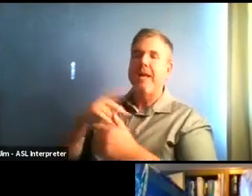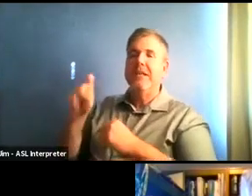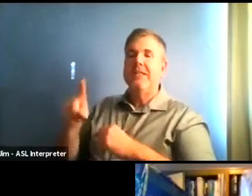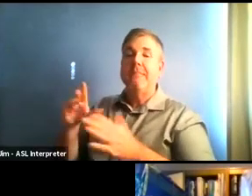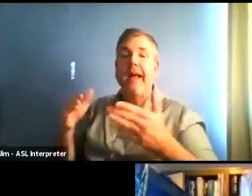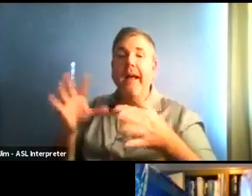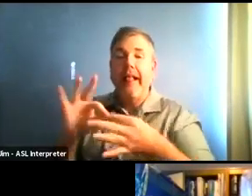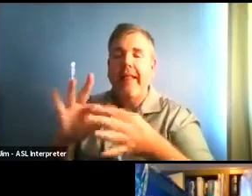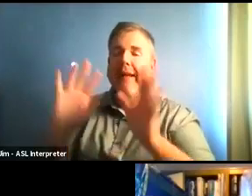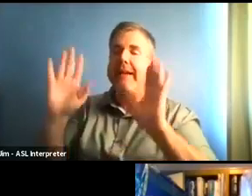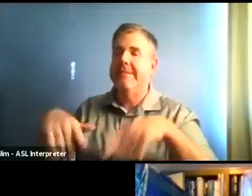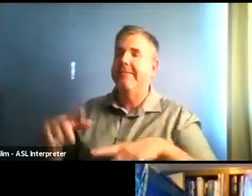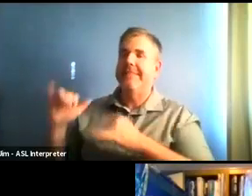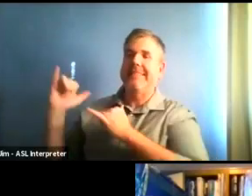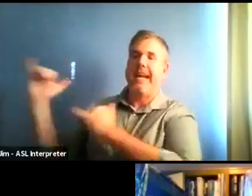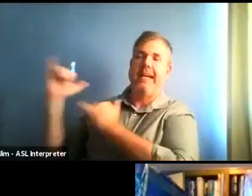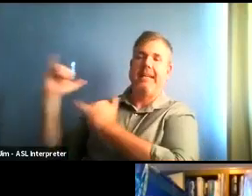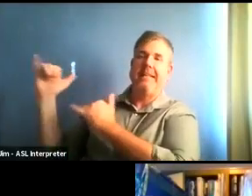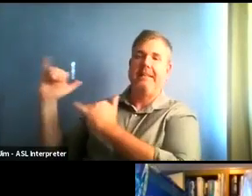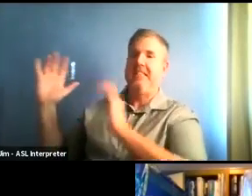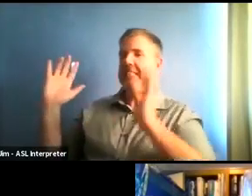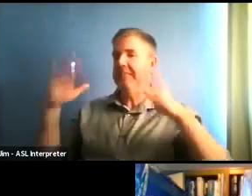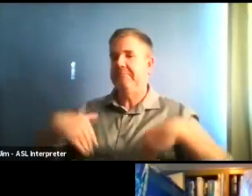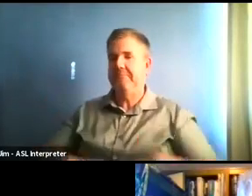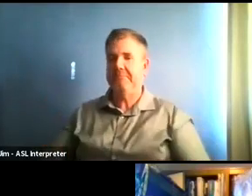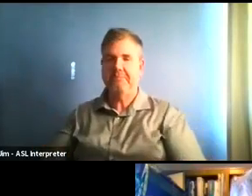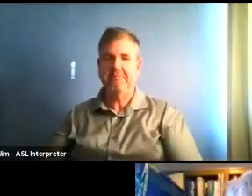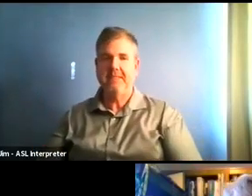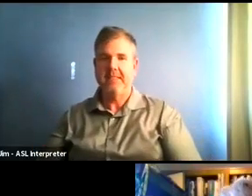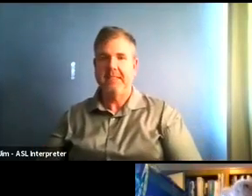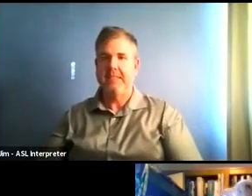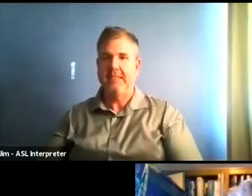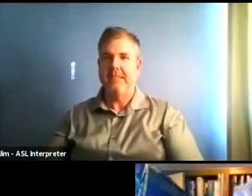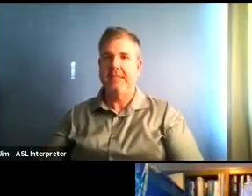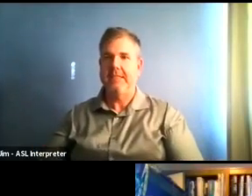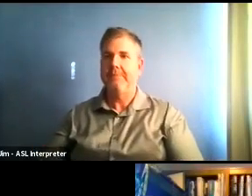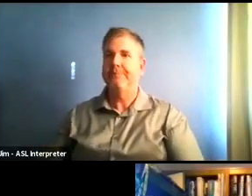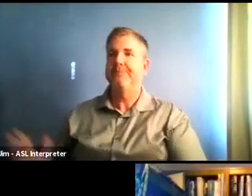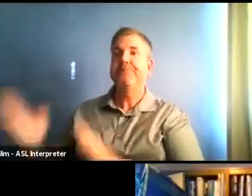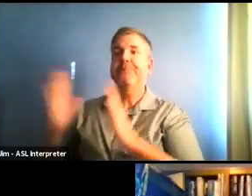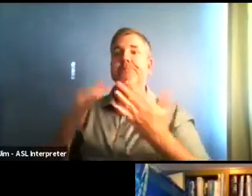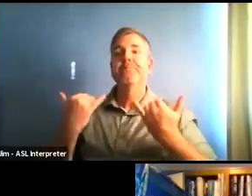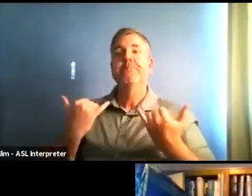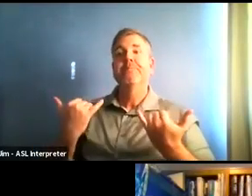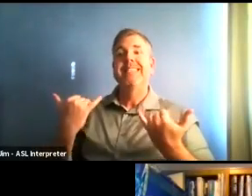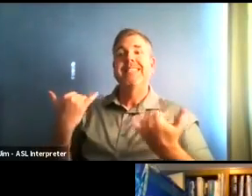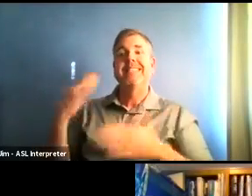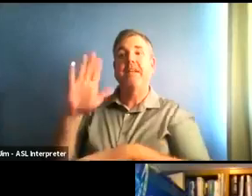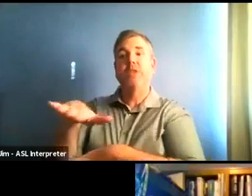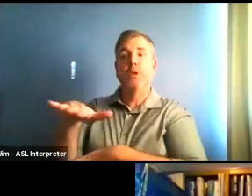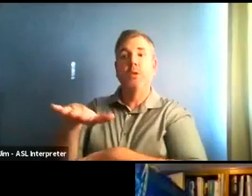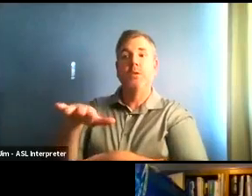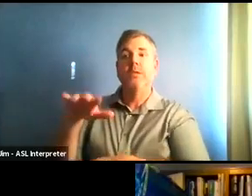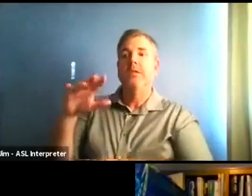I spoke to Contra Costa County this afternoon and they just made this point yesterday.